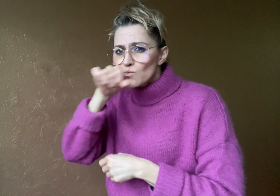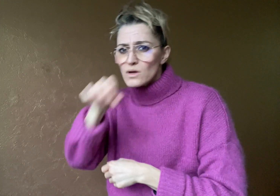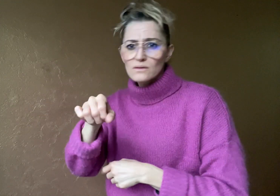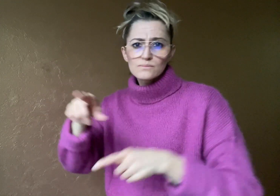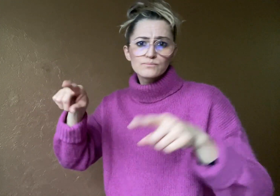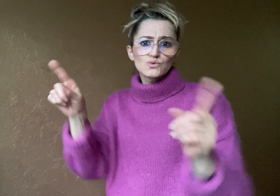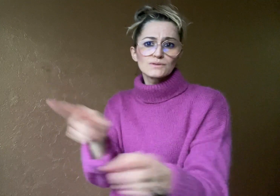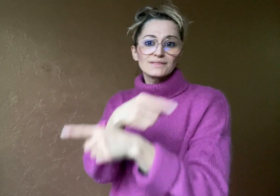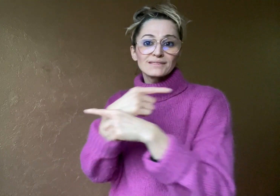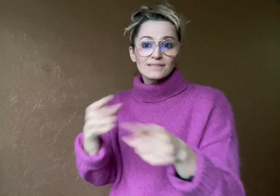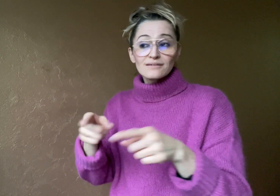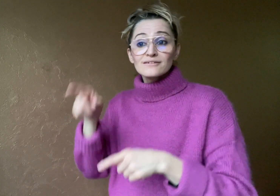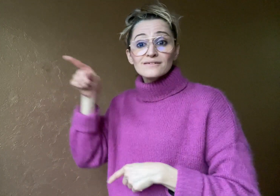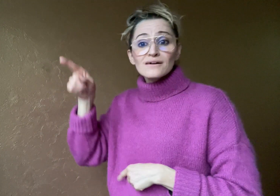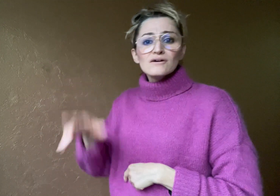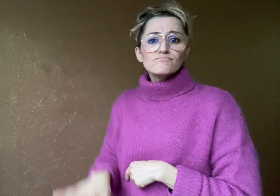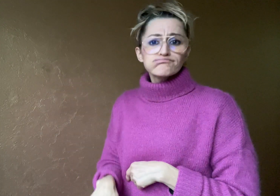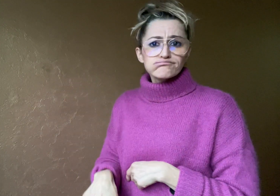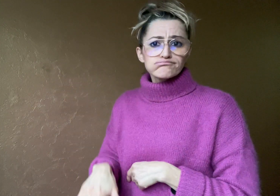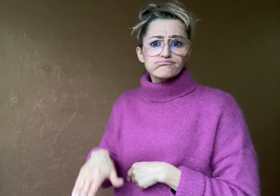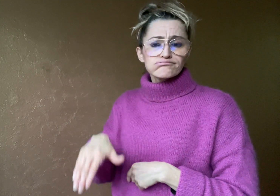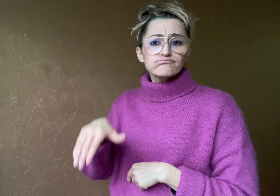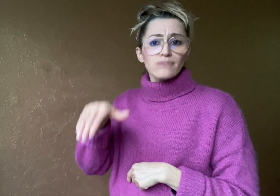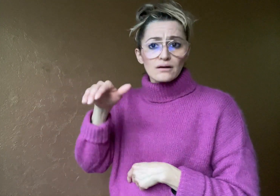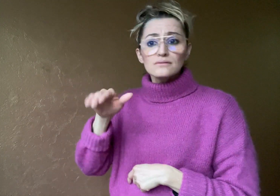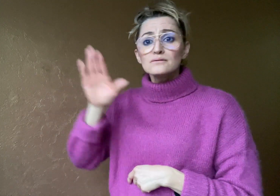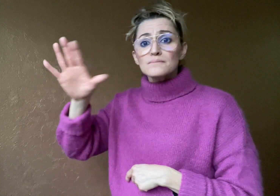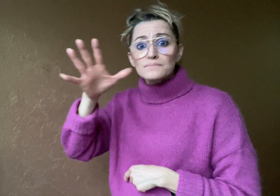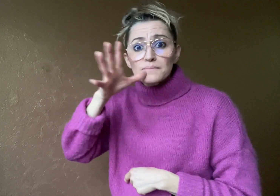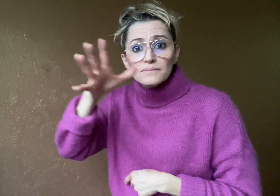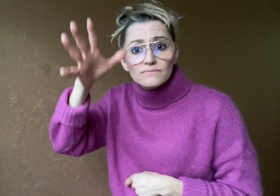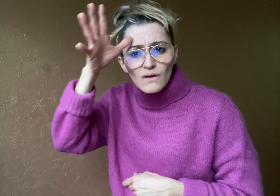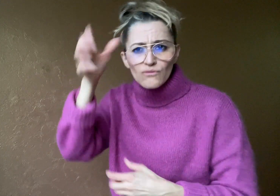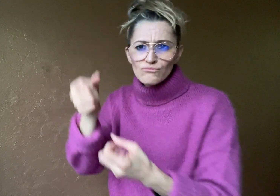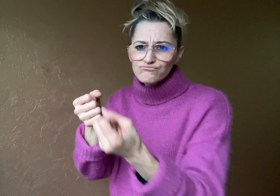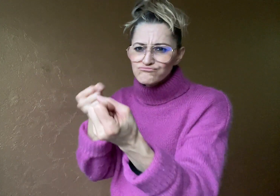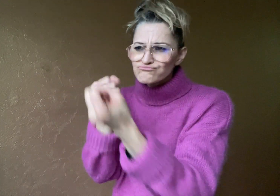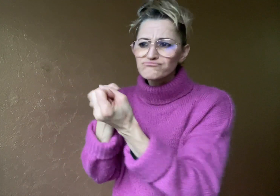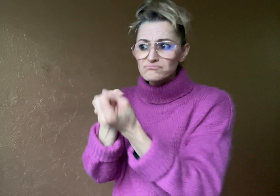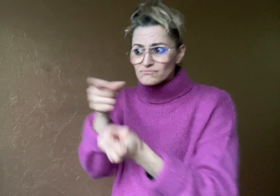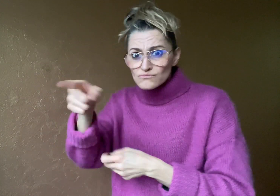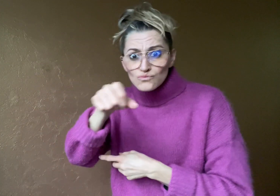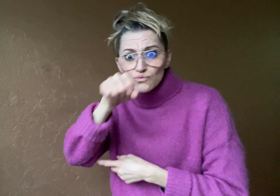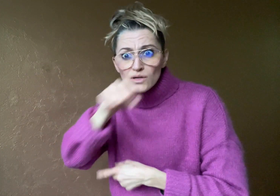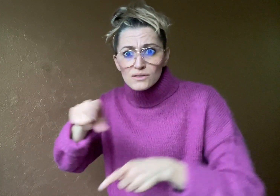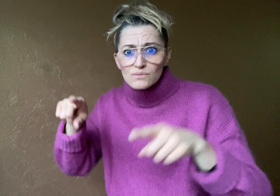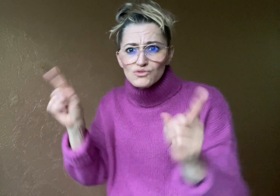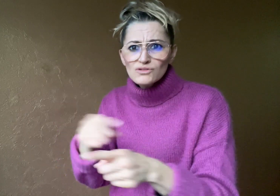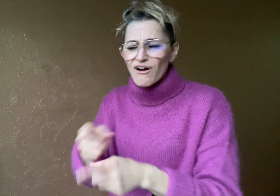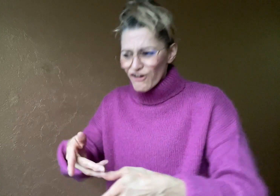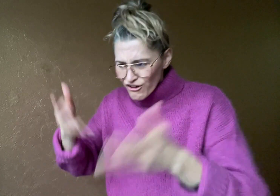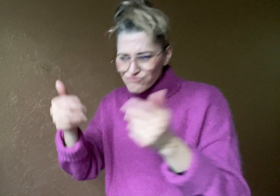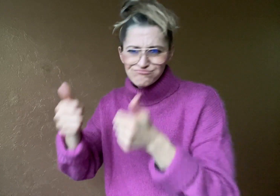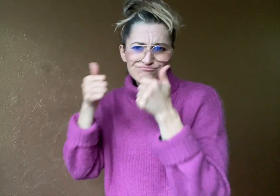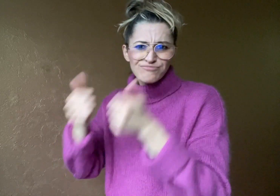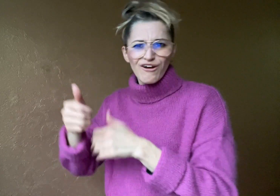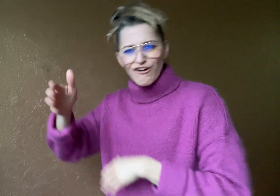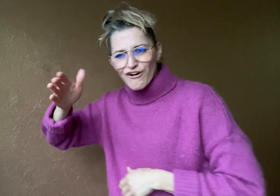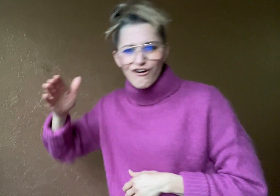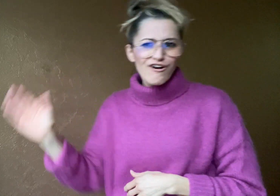his parents supported his love of music by taking him